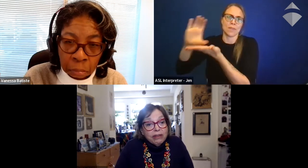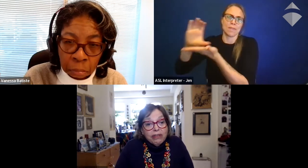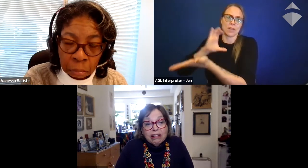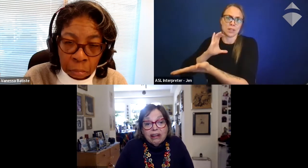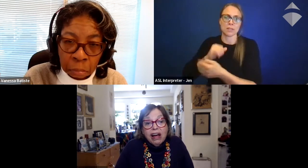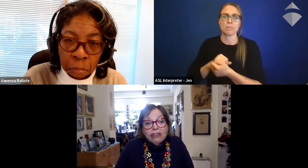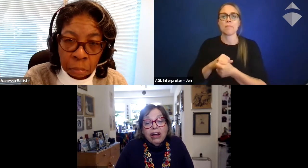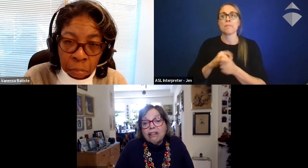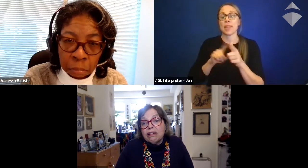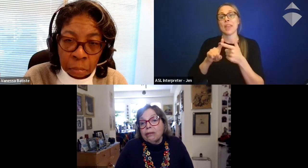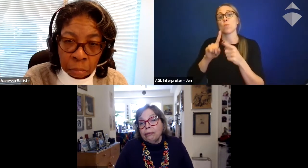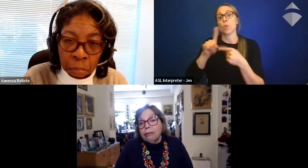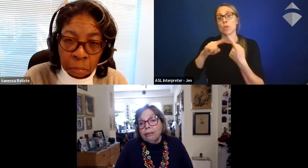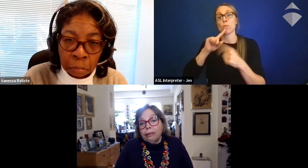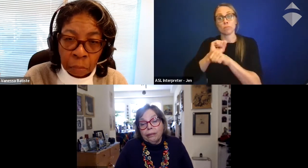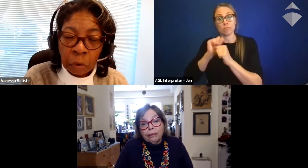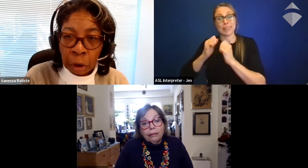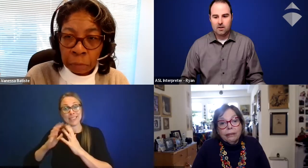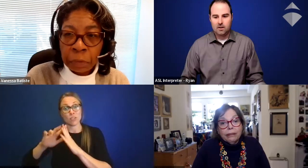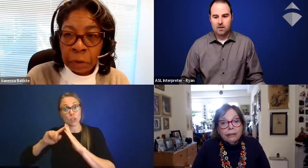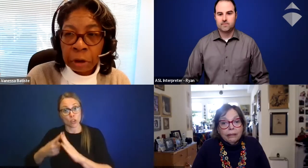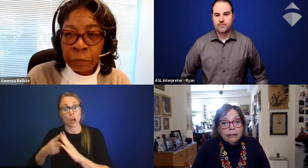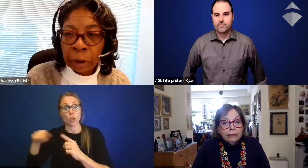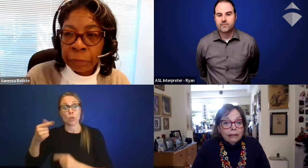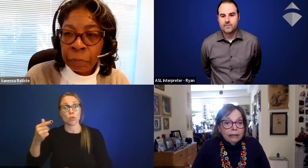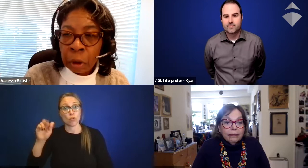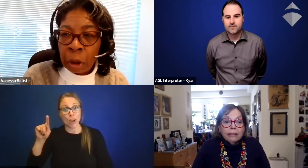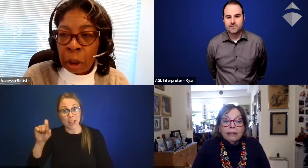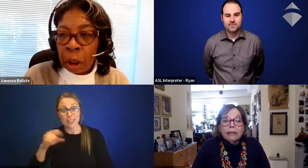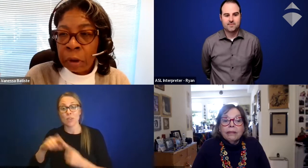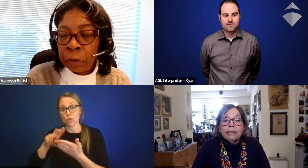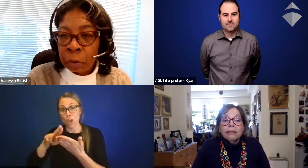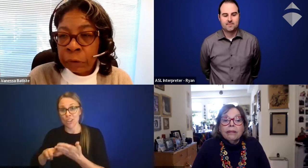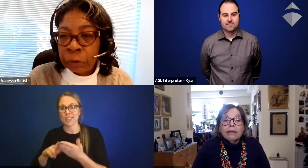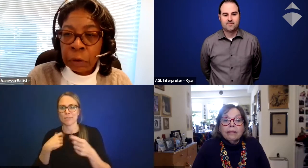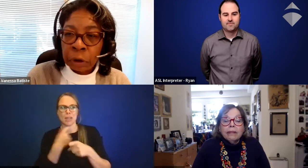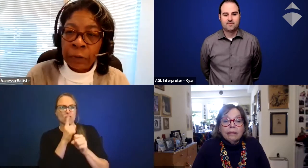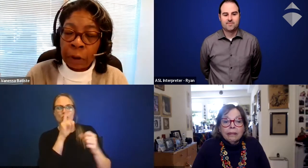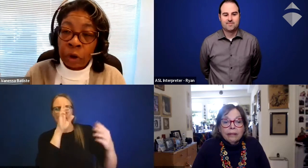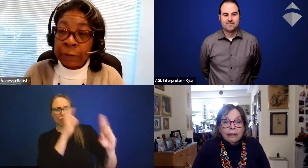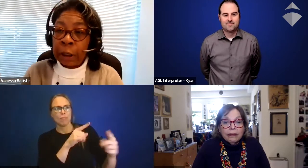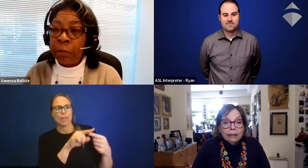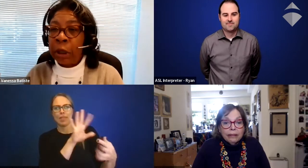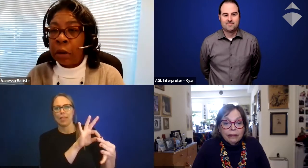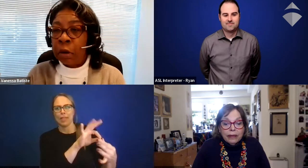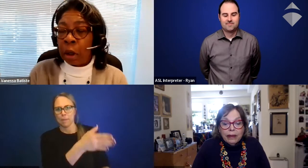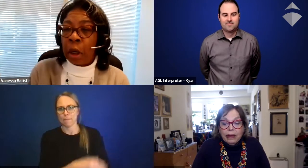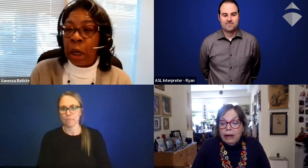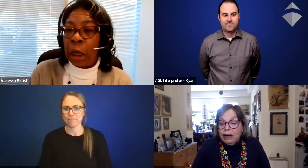of those grants and contracts. Okay, thank you for that. I have another question just that just came in.